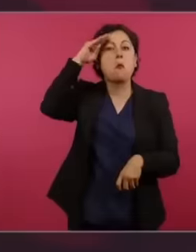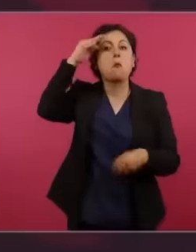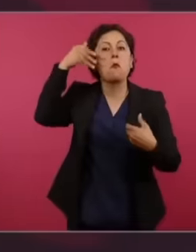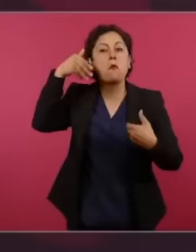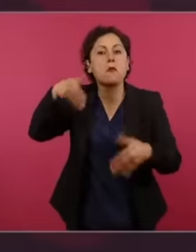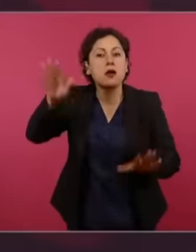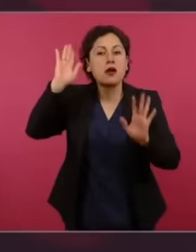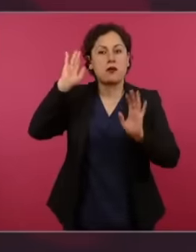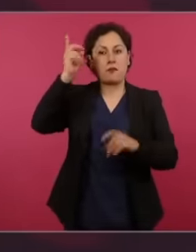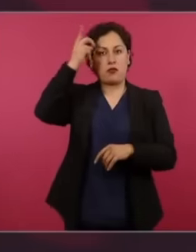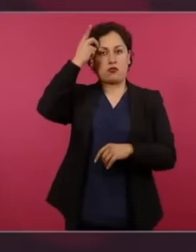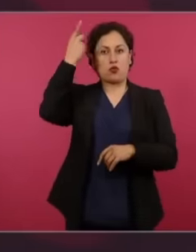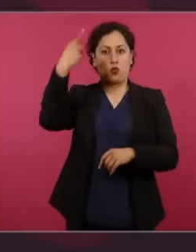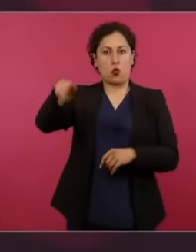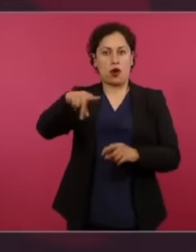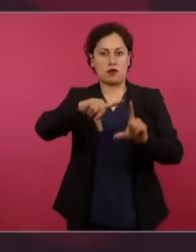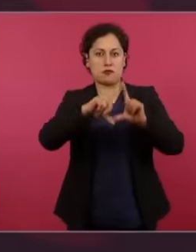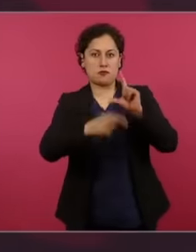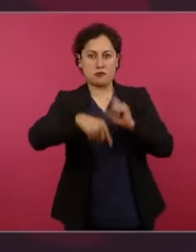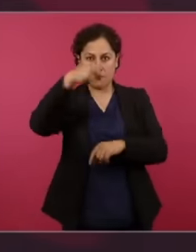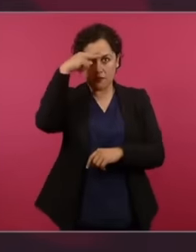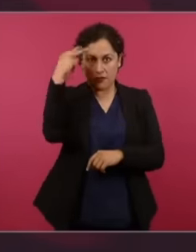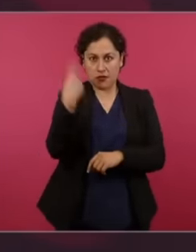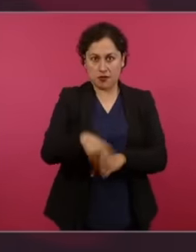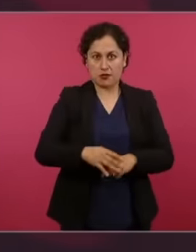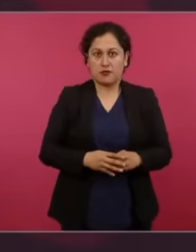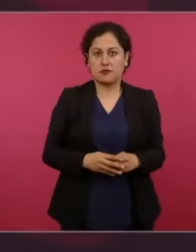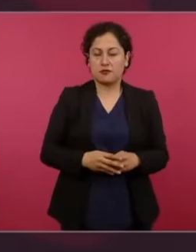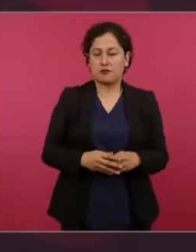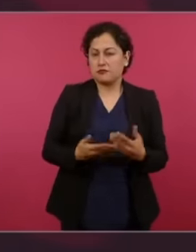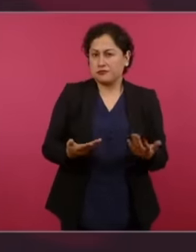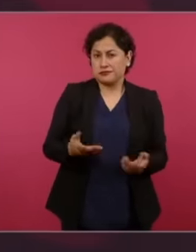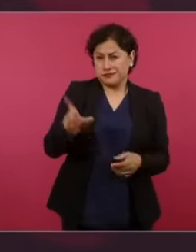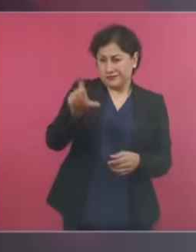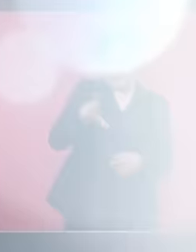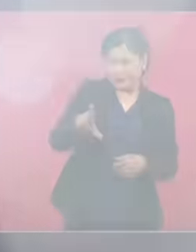President Andrés Manuel López Obrador stops the morning to publicize the